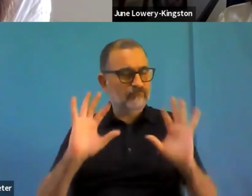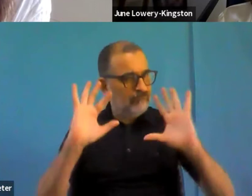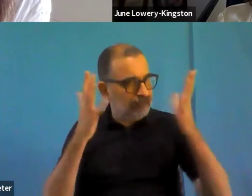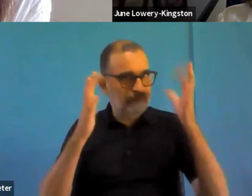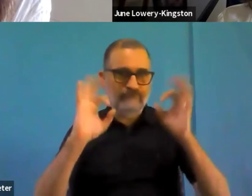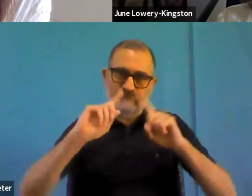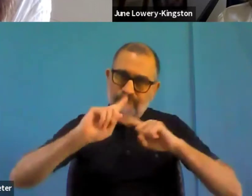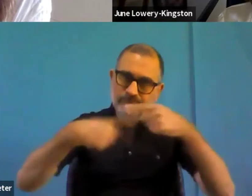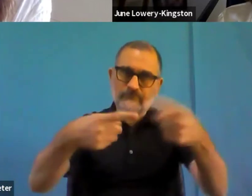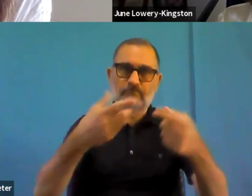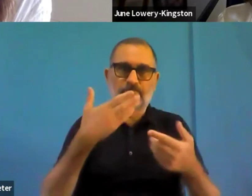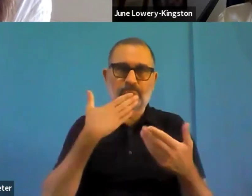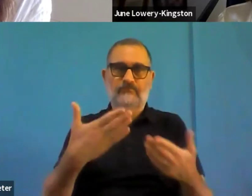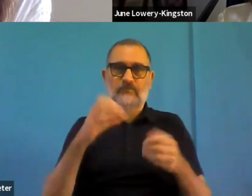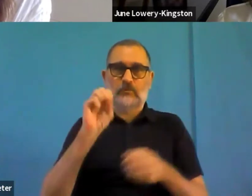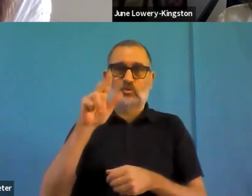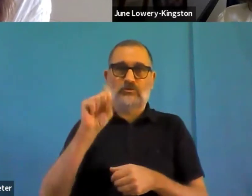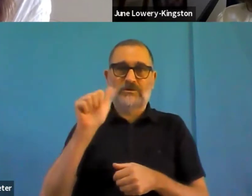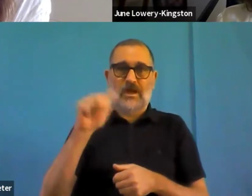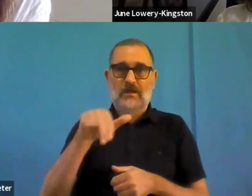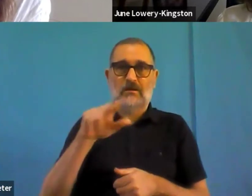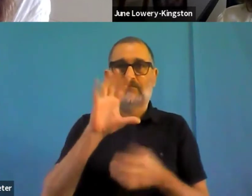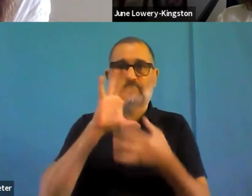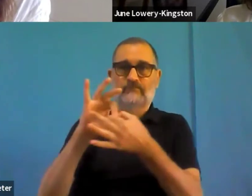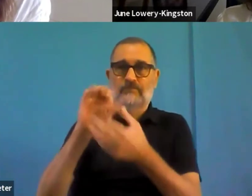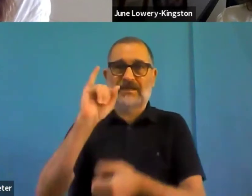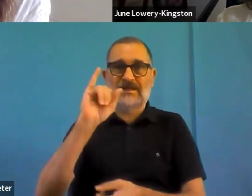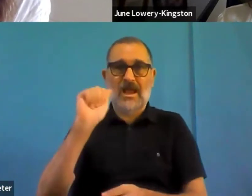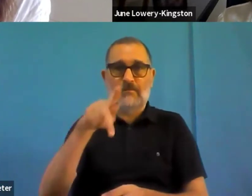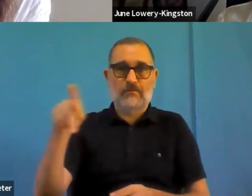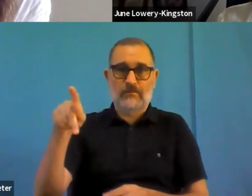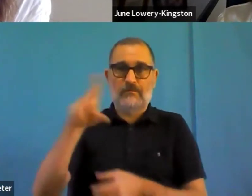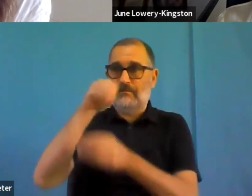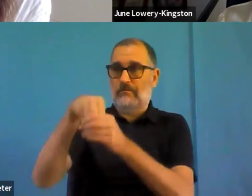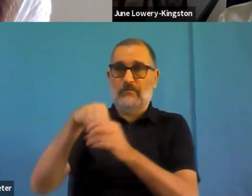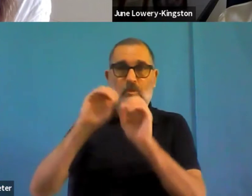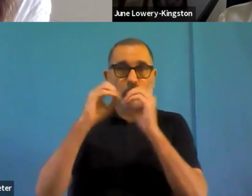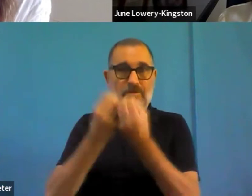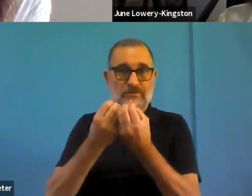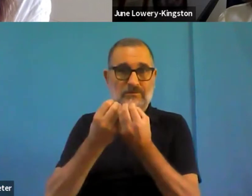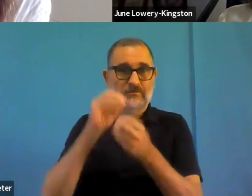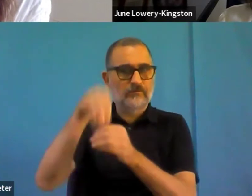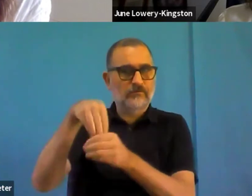auspicious day, the 23rd of September. I'm June I work for Digi Connect within the European Commission.